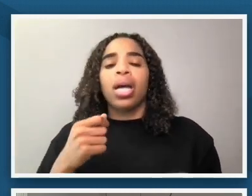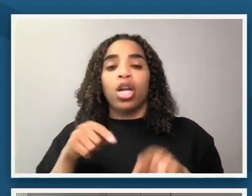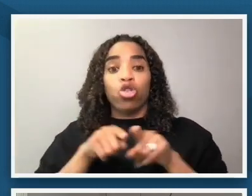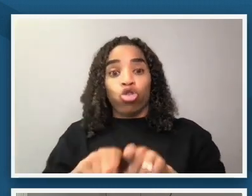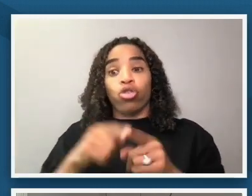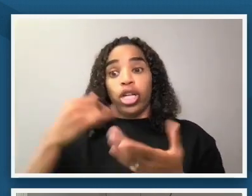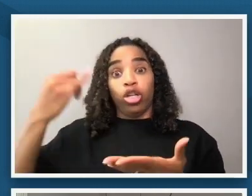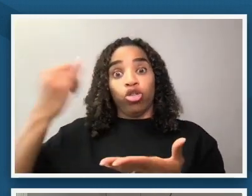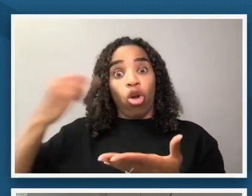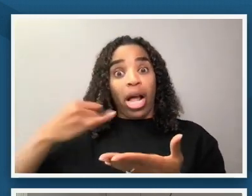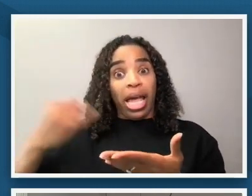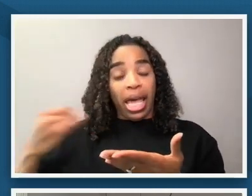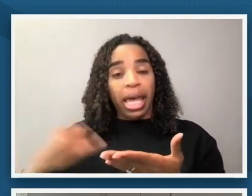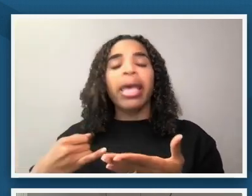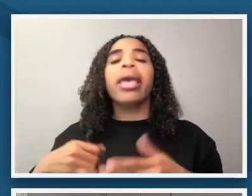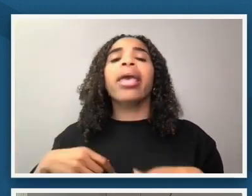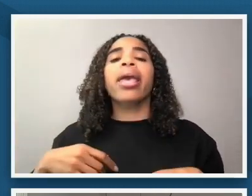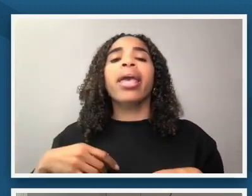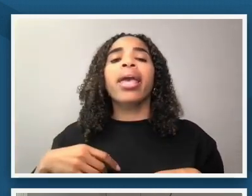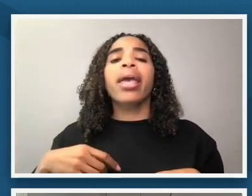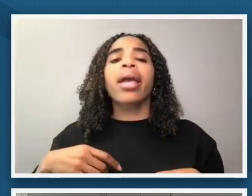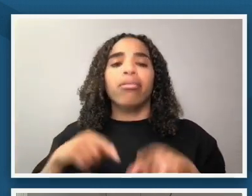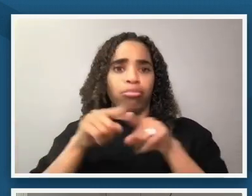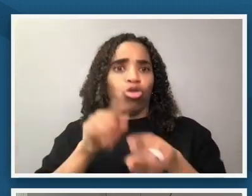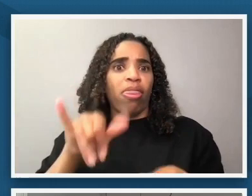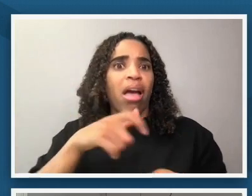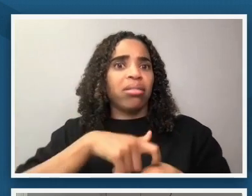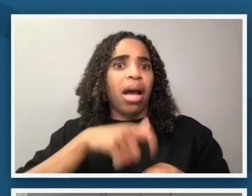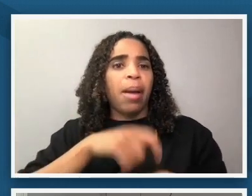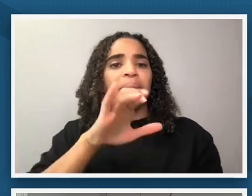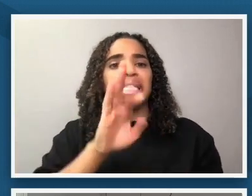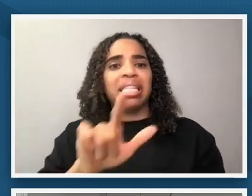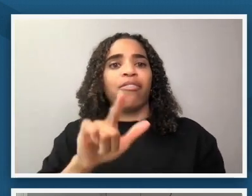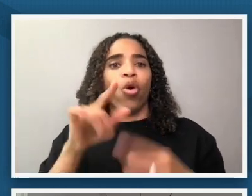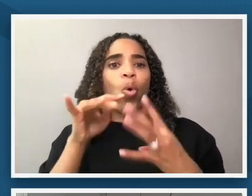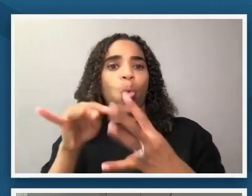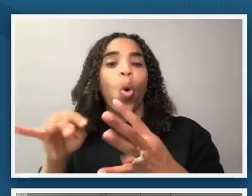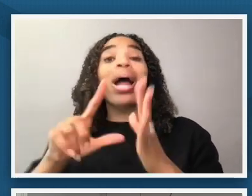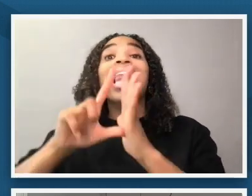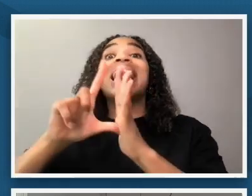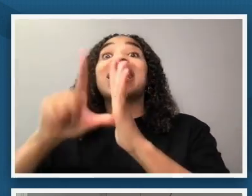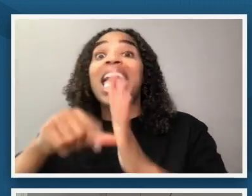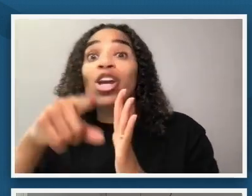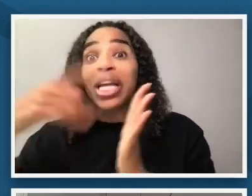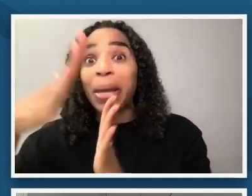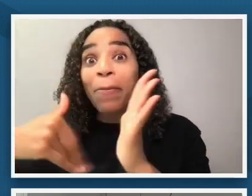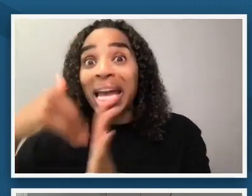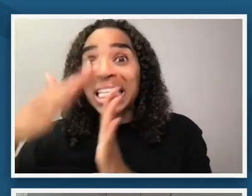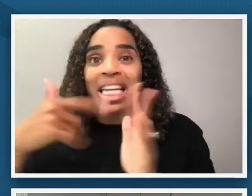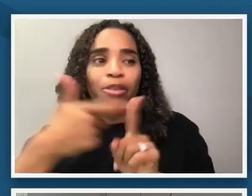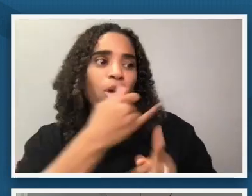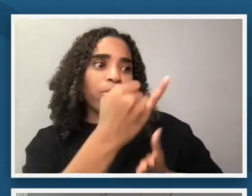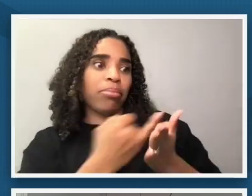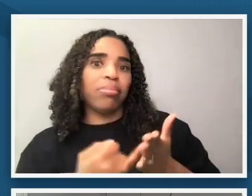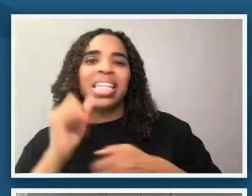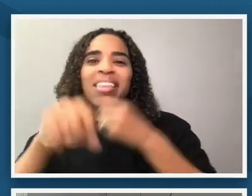making those sketches during the civil war he didn't make this painting until